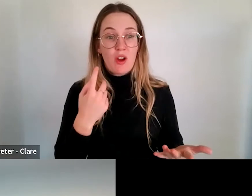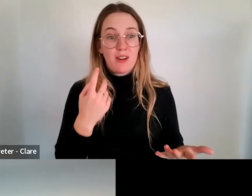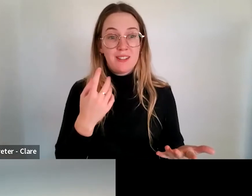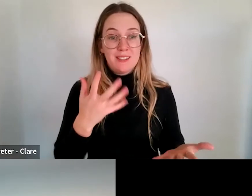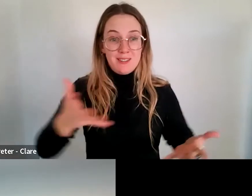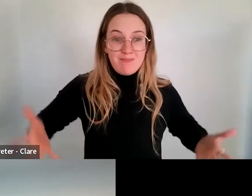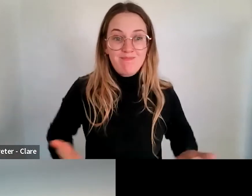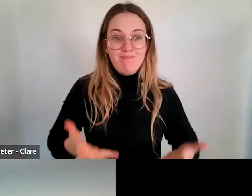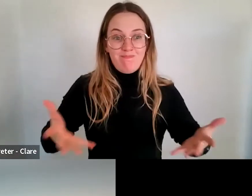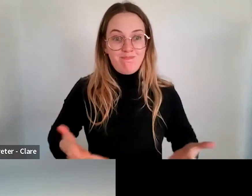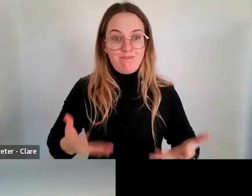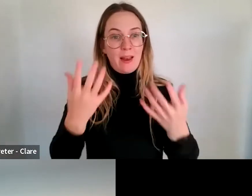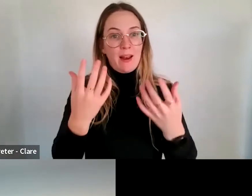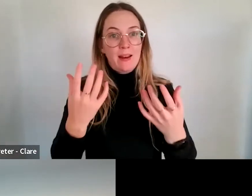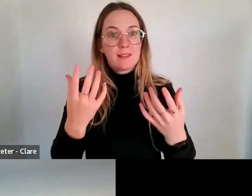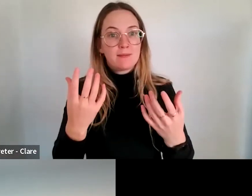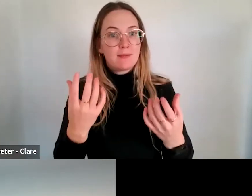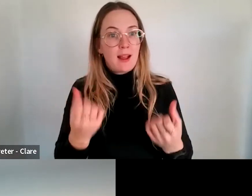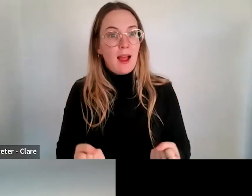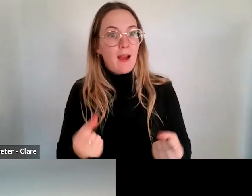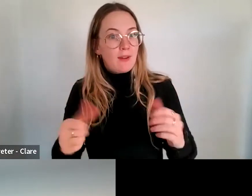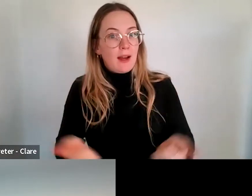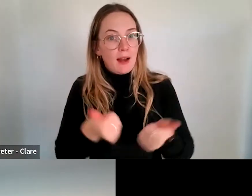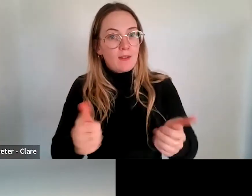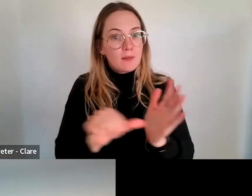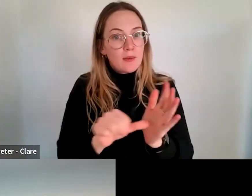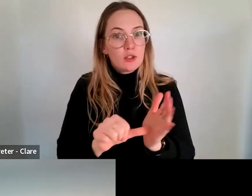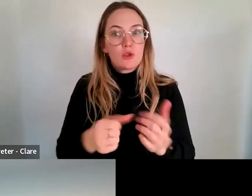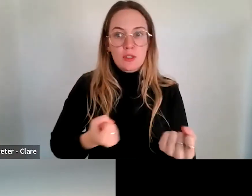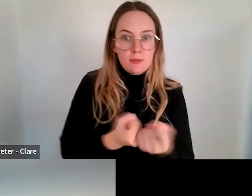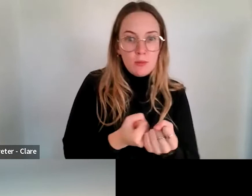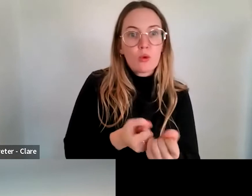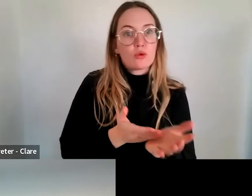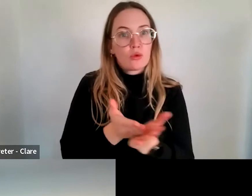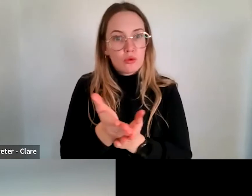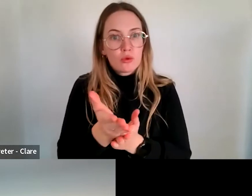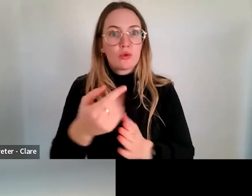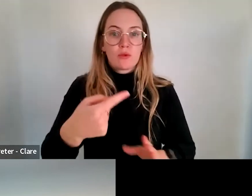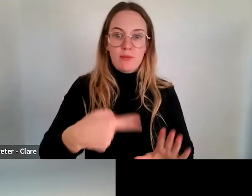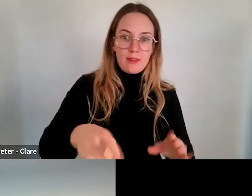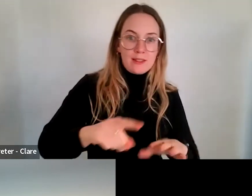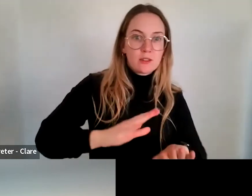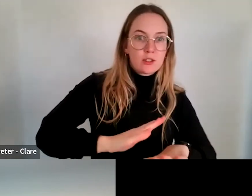through in this funding round and it will also help inform, you know, what we